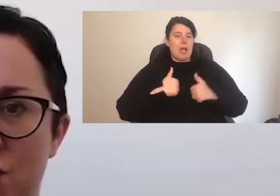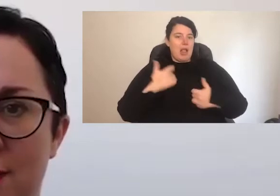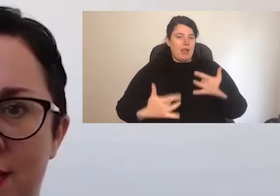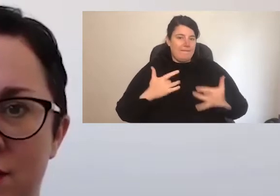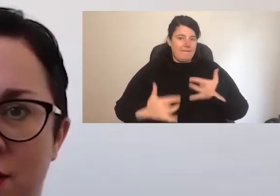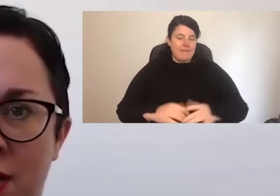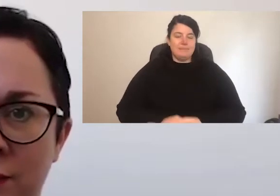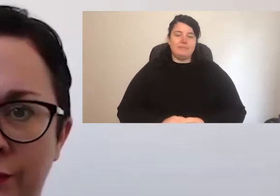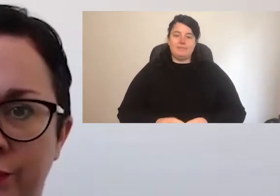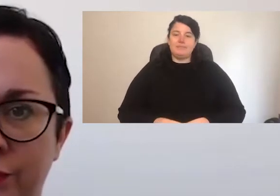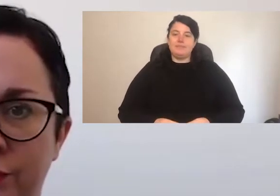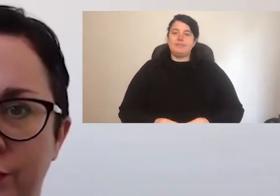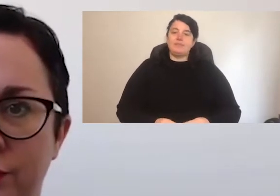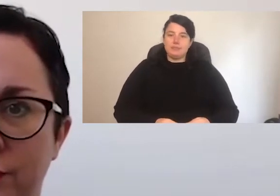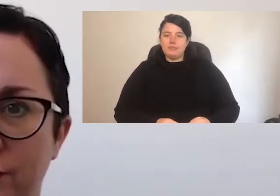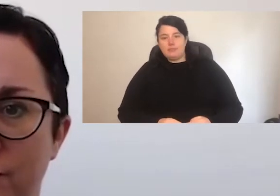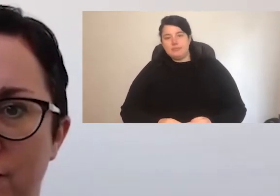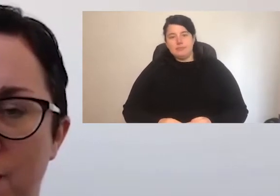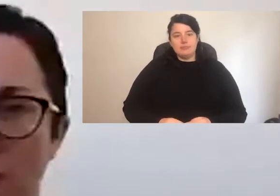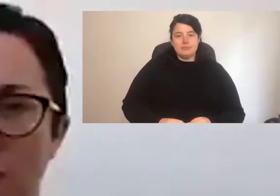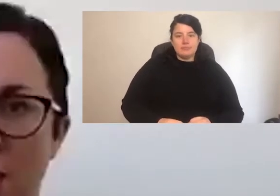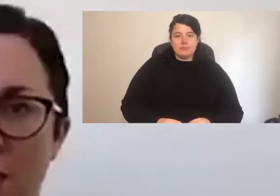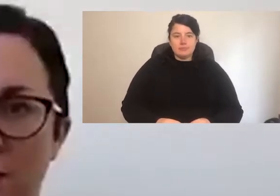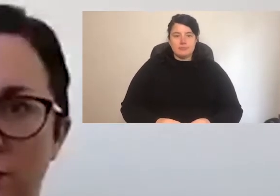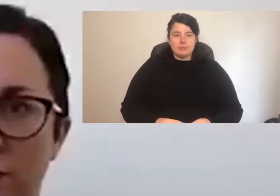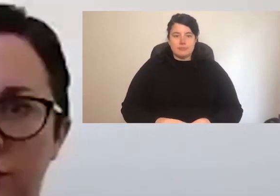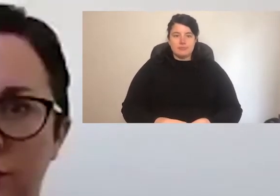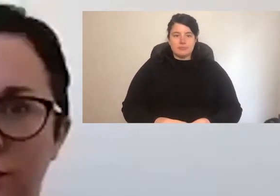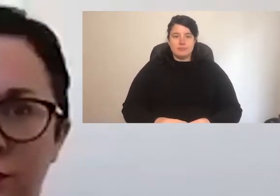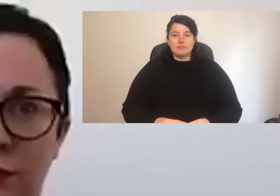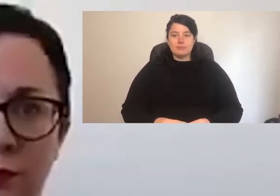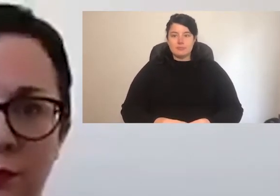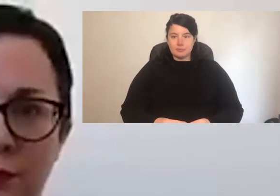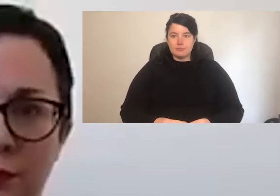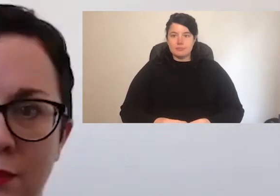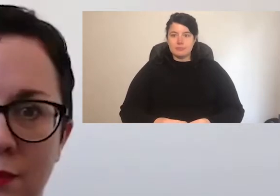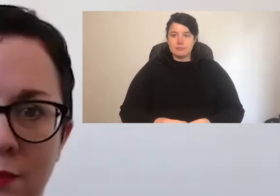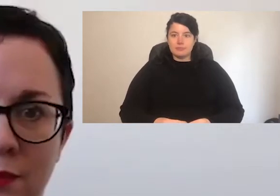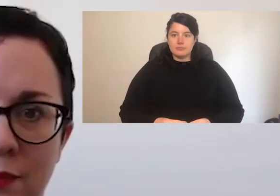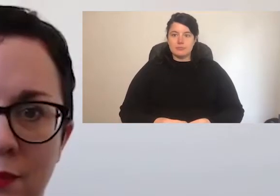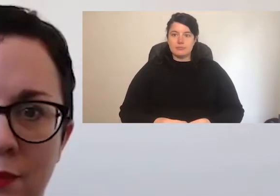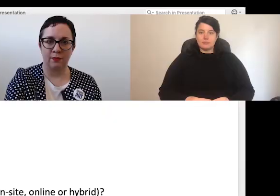I'm just going to share my screen. Hopefully